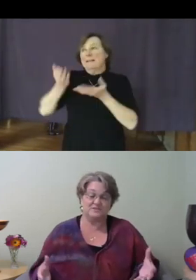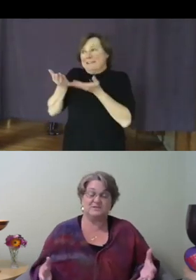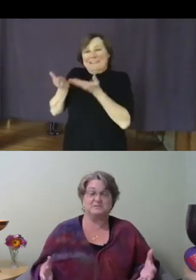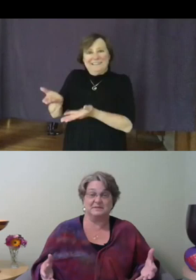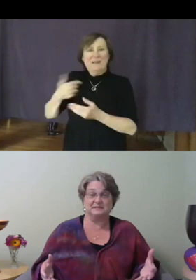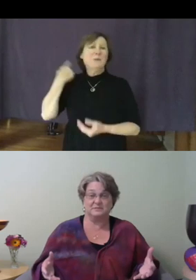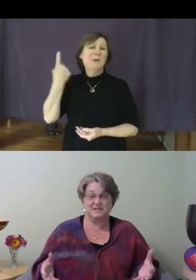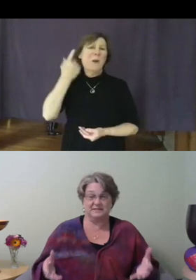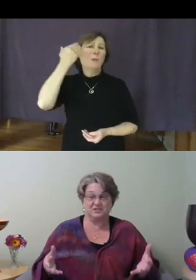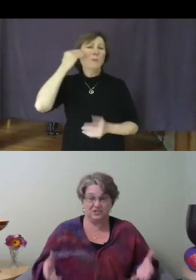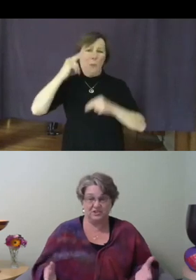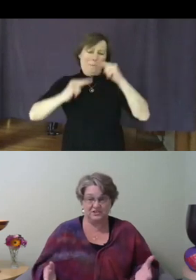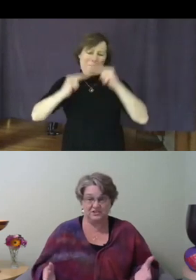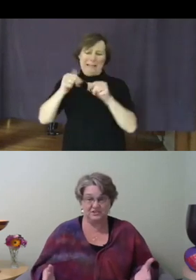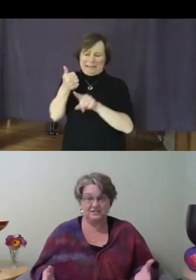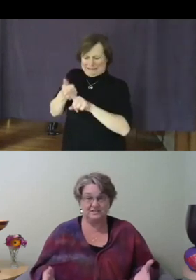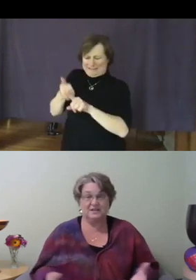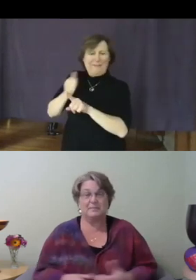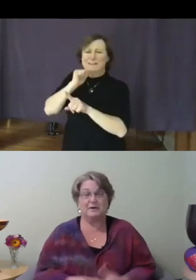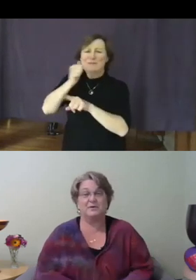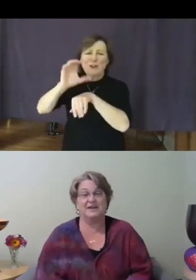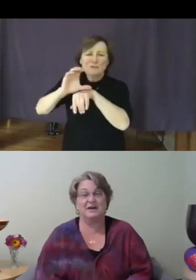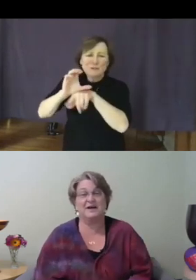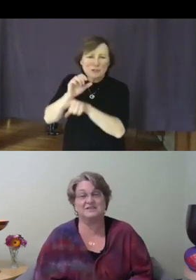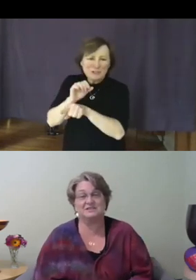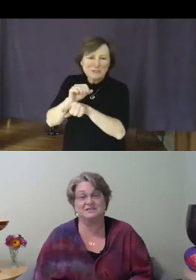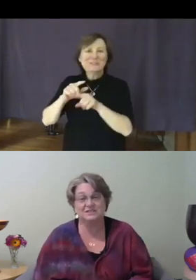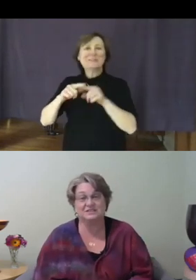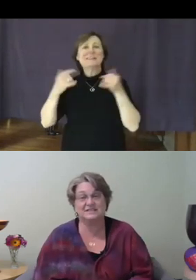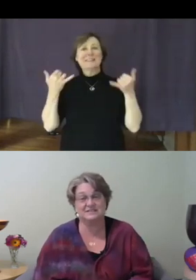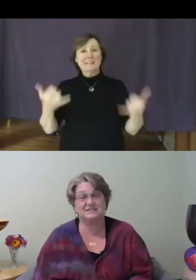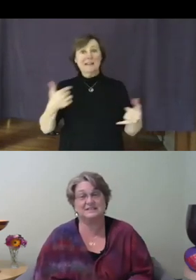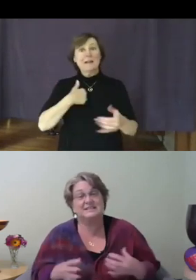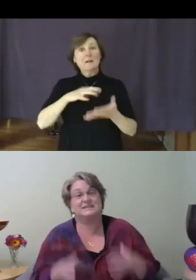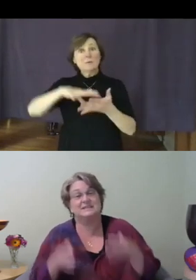the building was not the church, but we are now having to learn, lean into